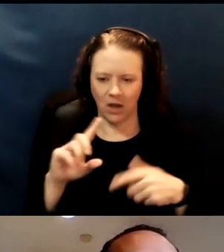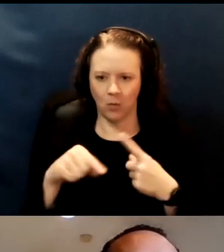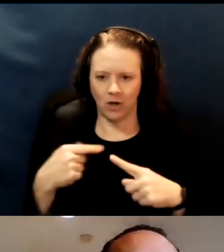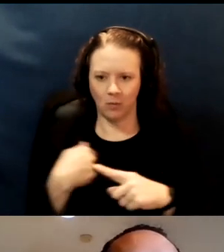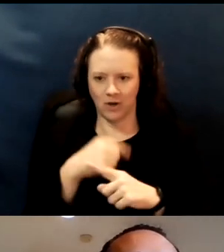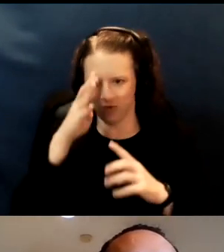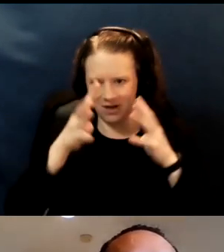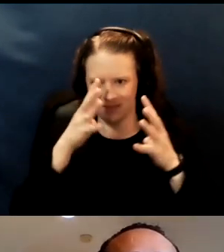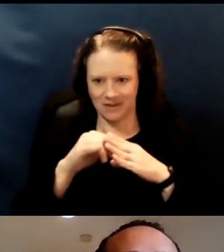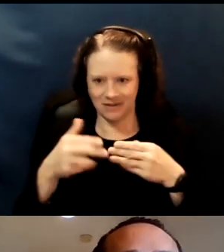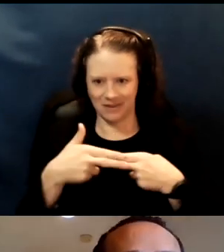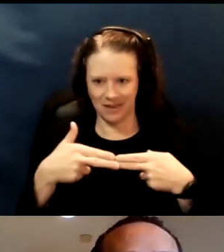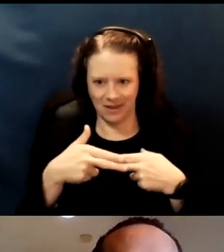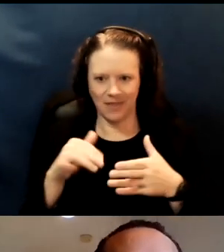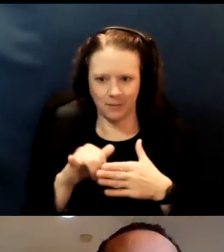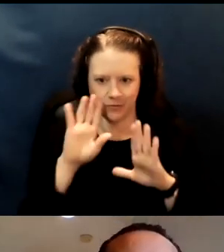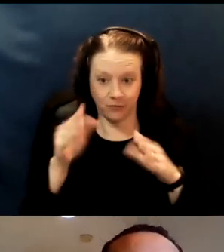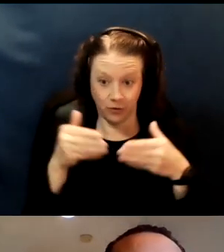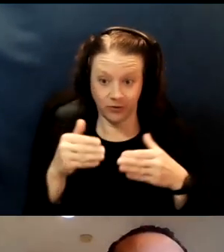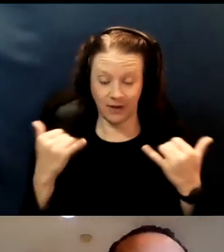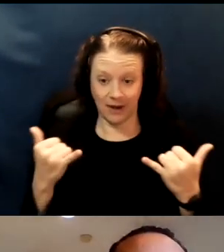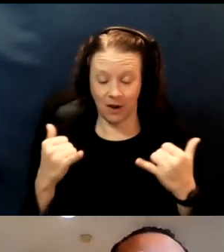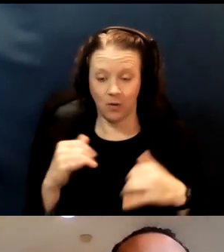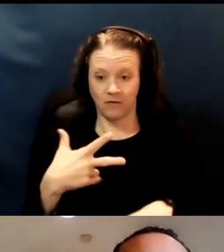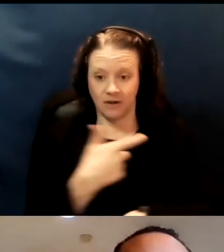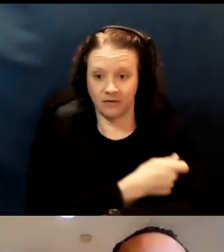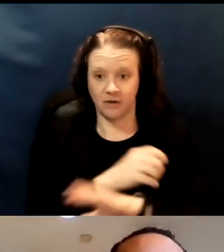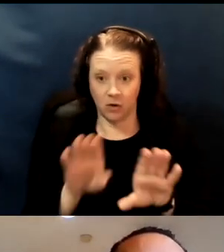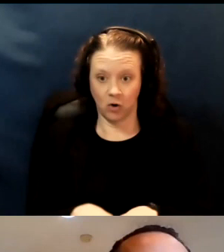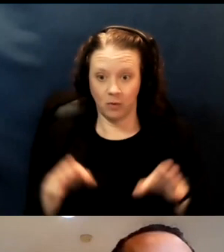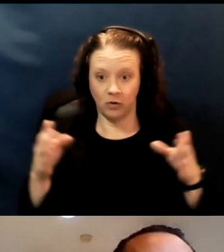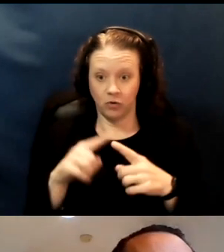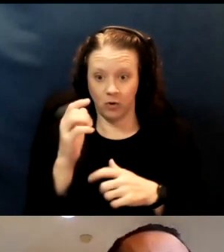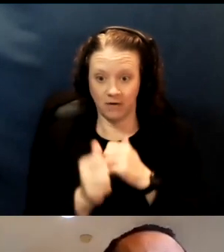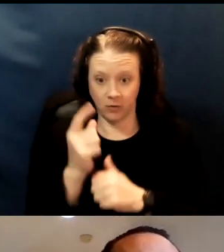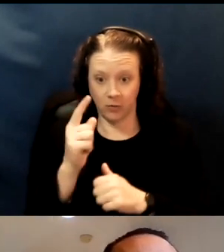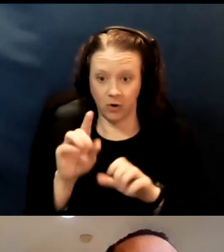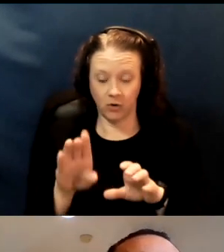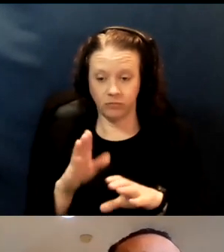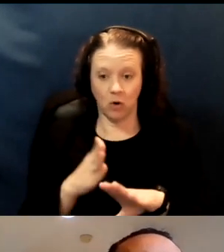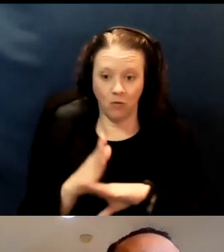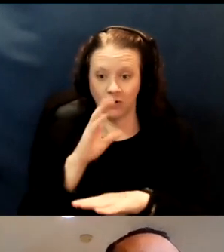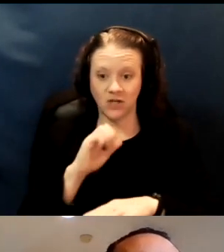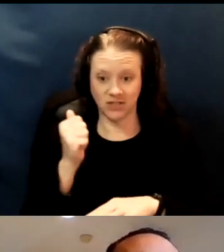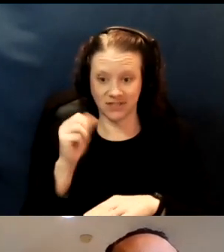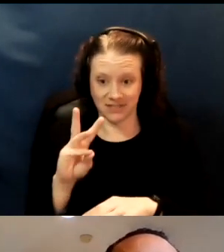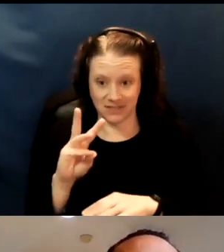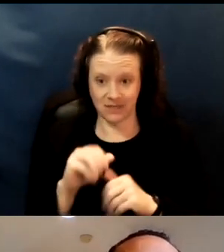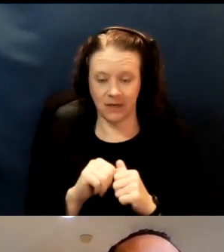that was the focus. Now, vaccines were opened to everyone over the age of 16. But you could see that,